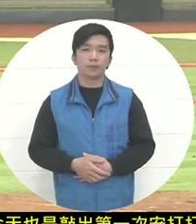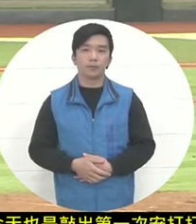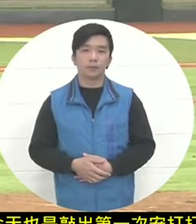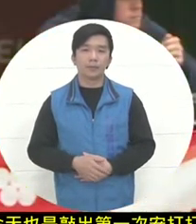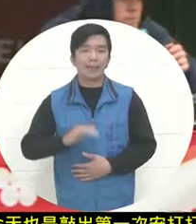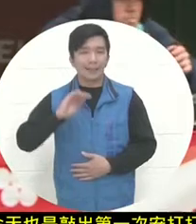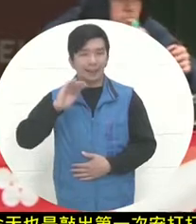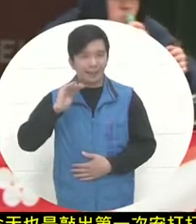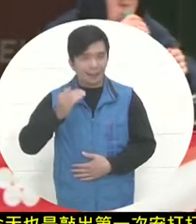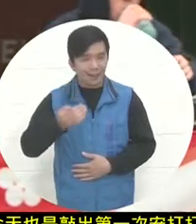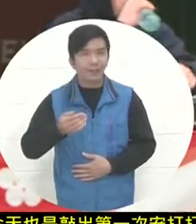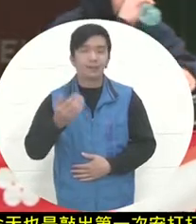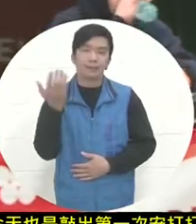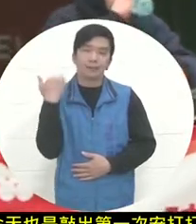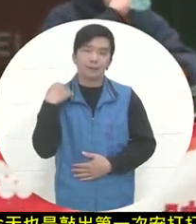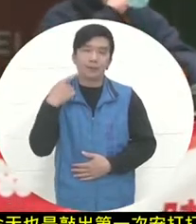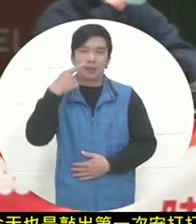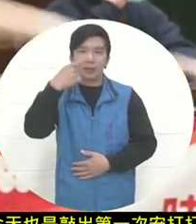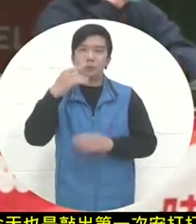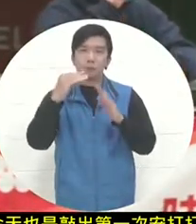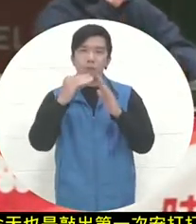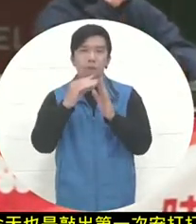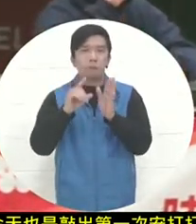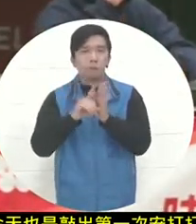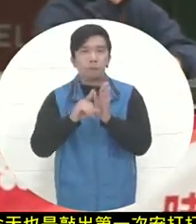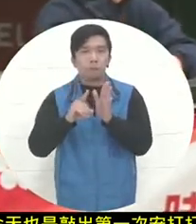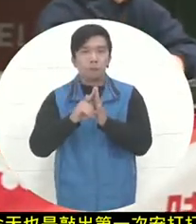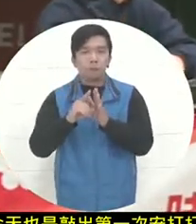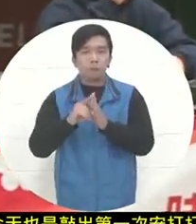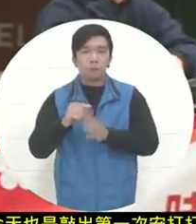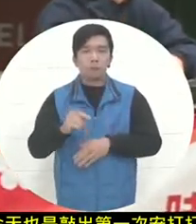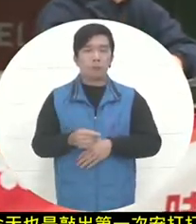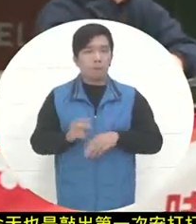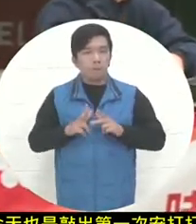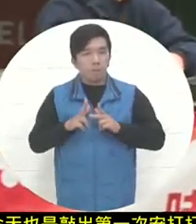in the first inning was that in the first inning, when he was on first base,